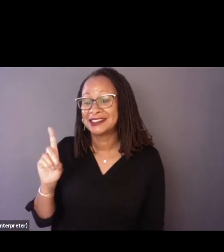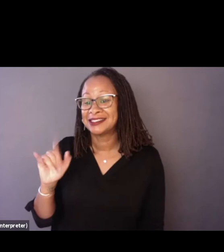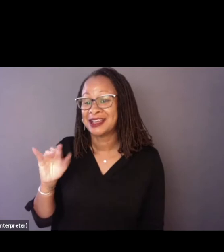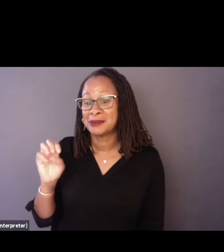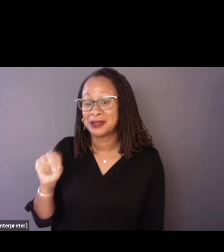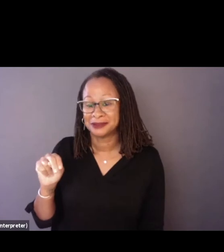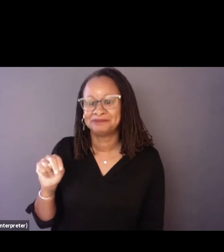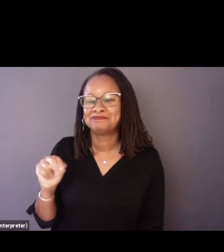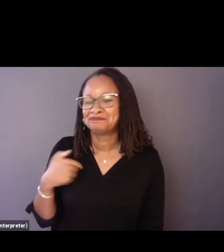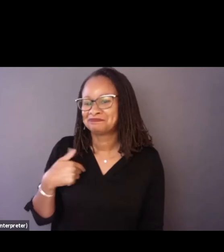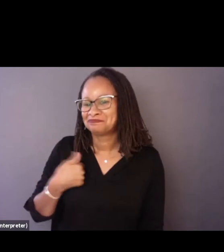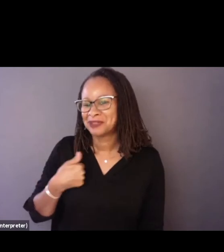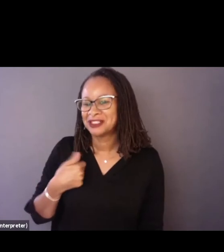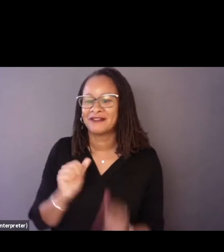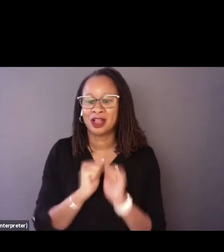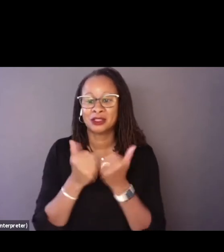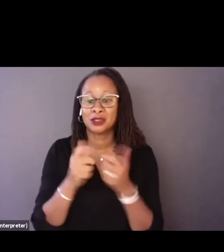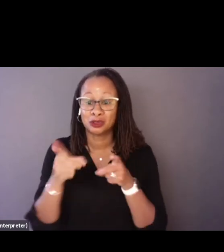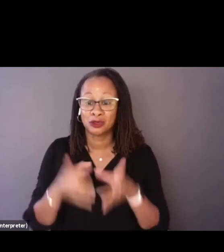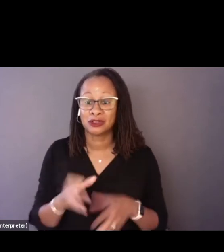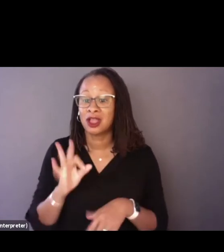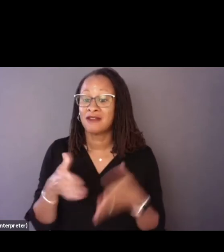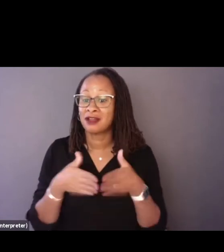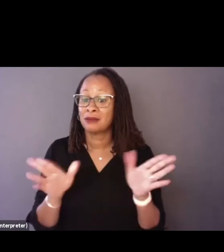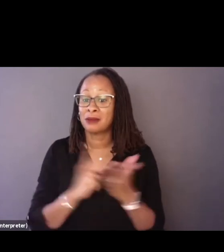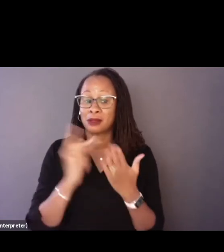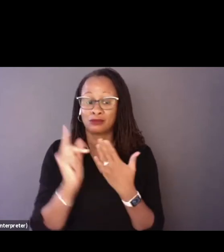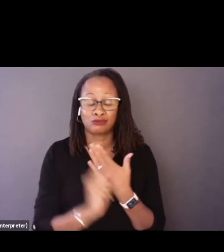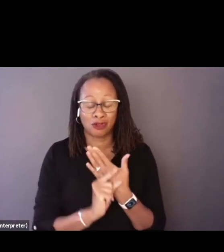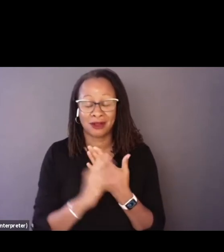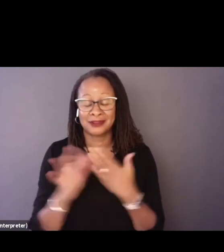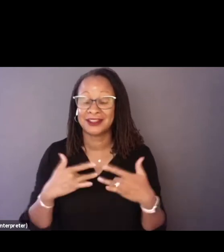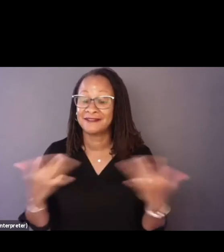I am the Associate Director of Public Programs and Events here at the IDA.